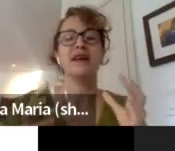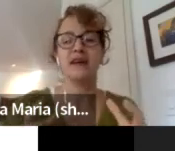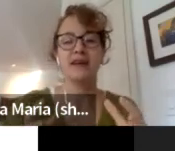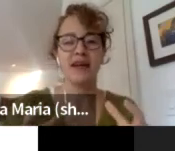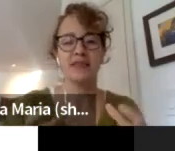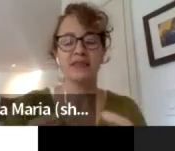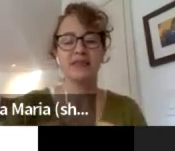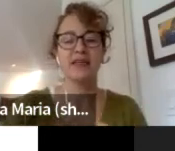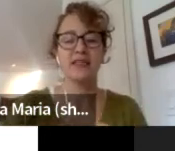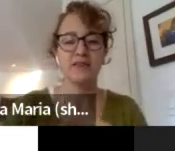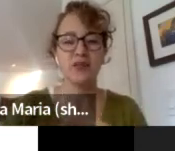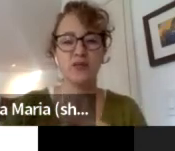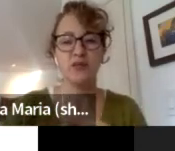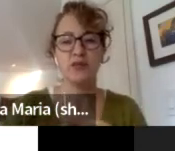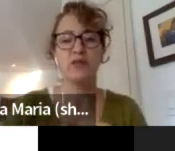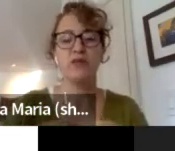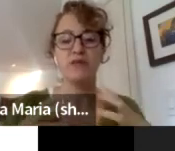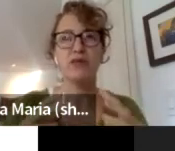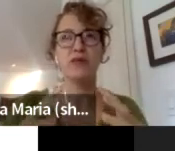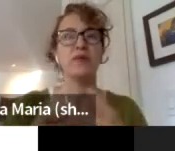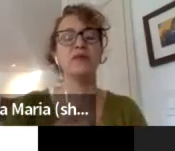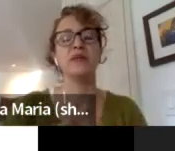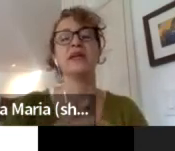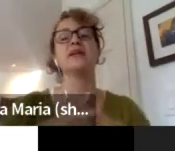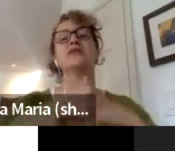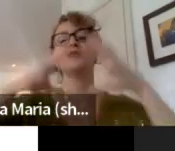that connect the individual through the community